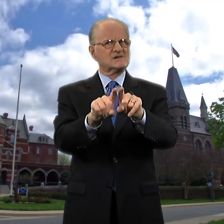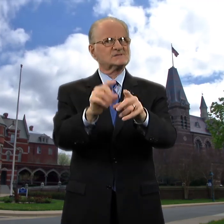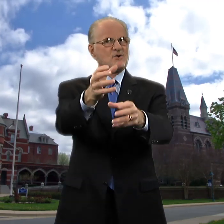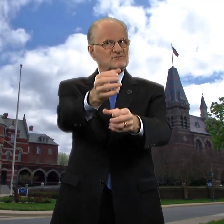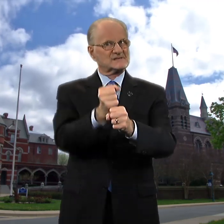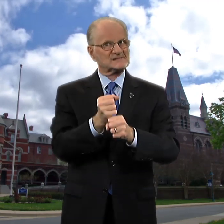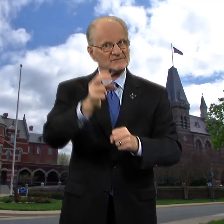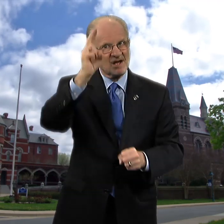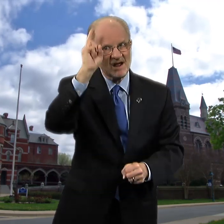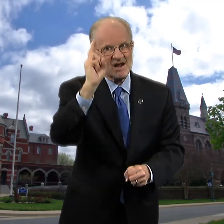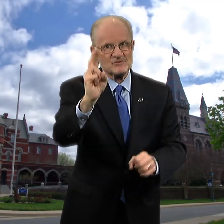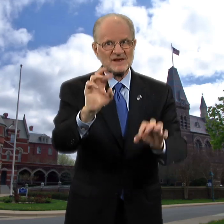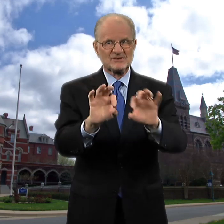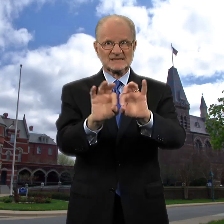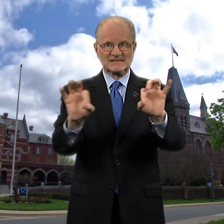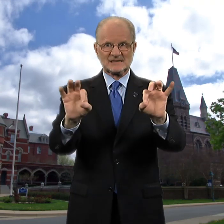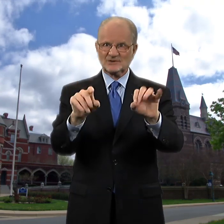Bravin will also receive an honorary degree